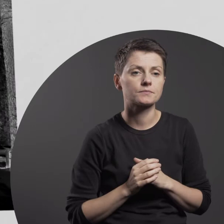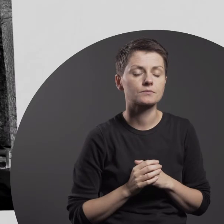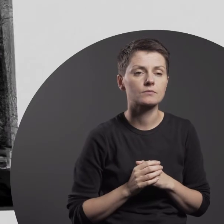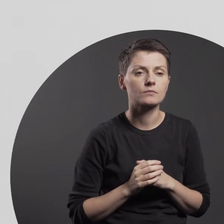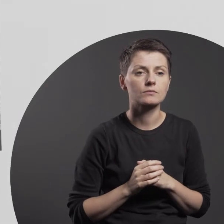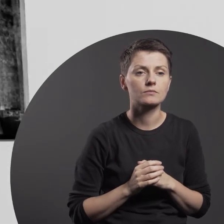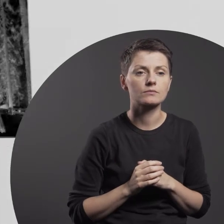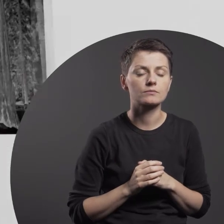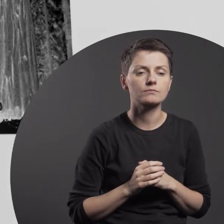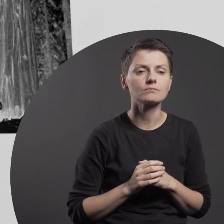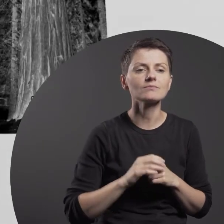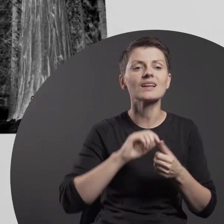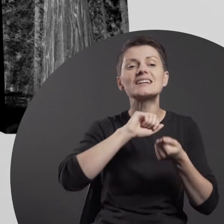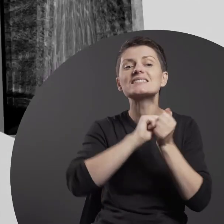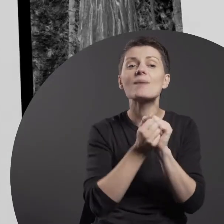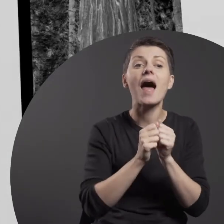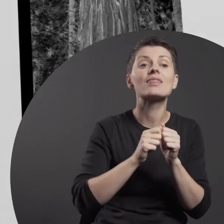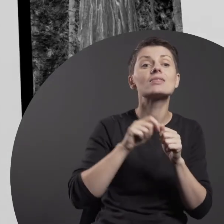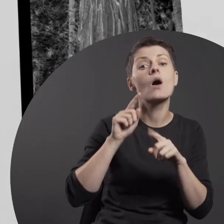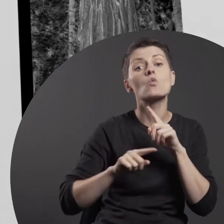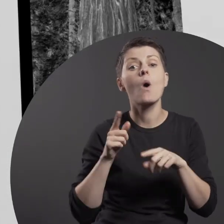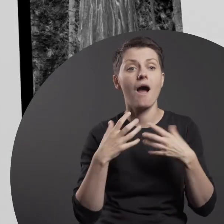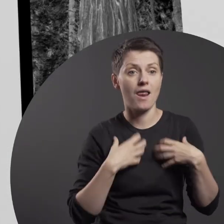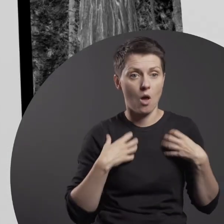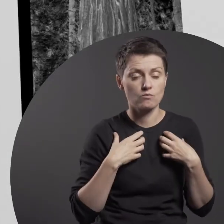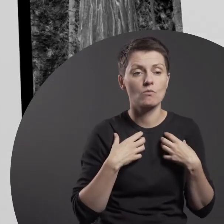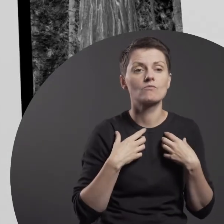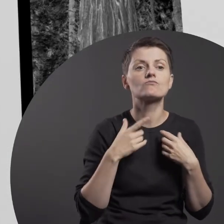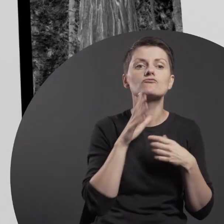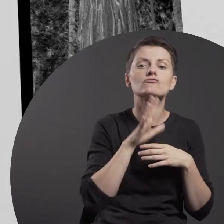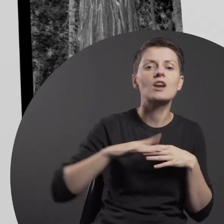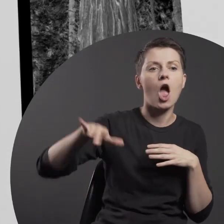Changes affecting the natural landscape are reflected in Tomasz Ciecierski’s painting.